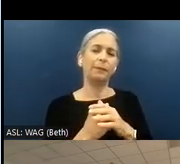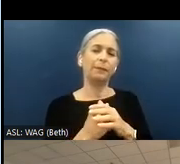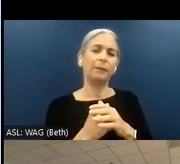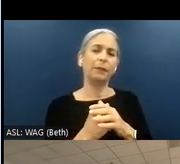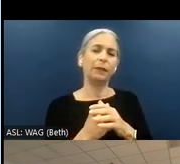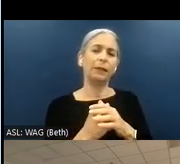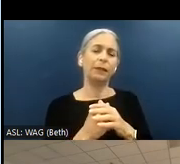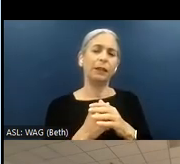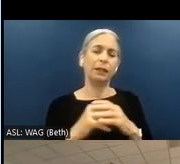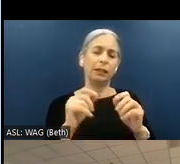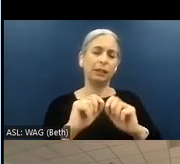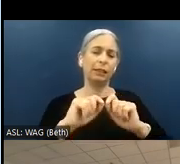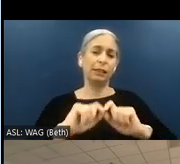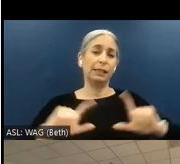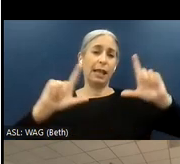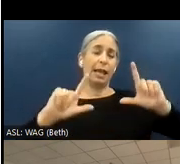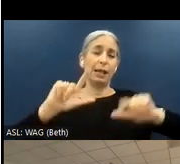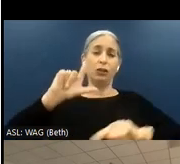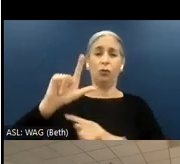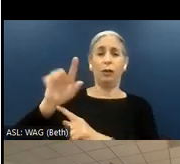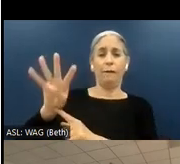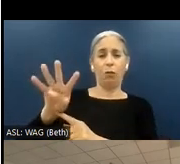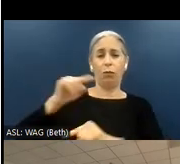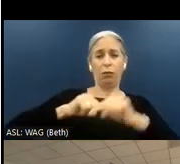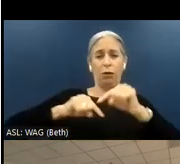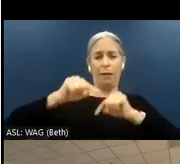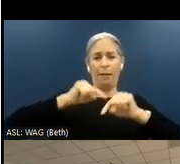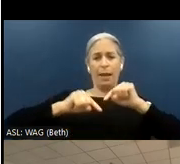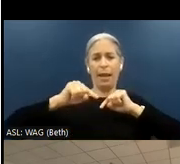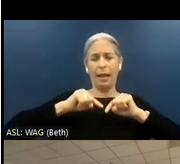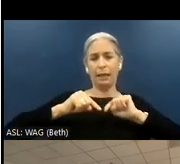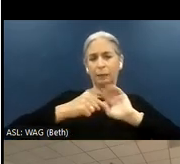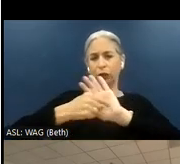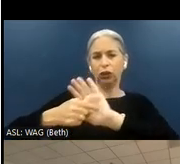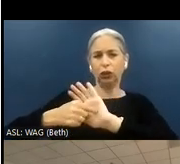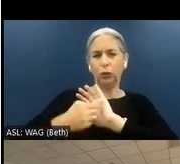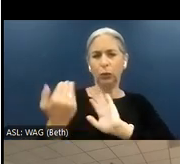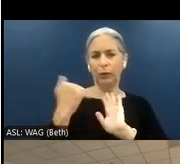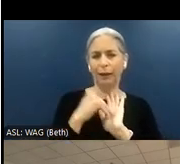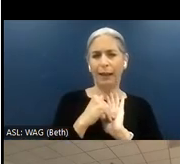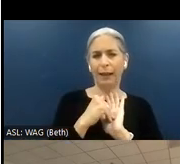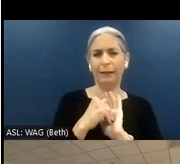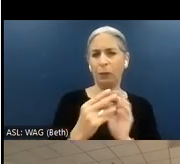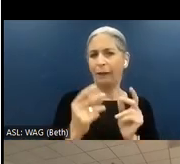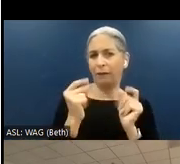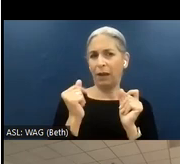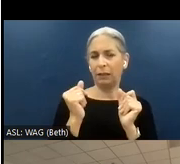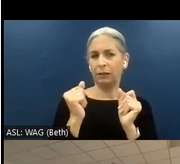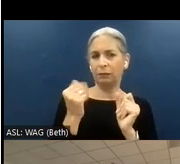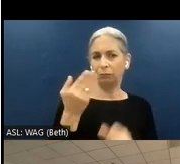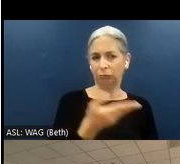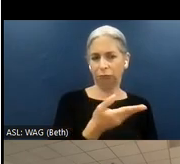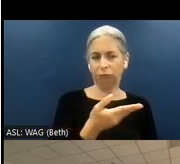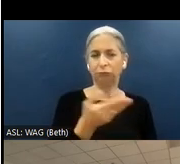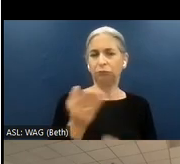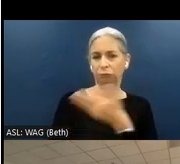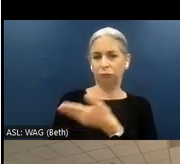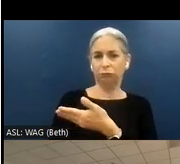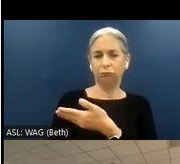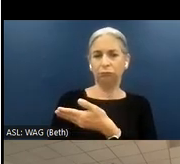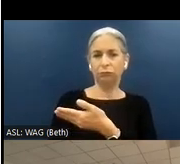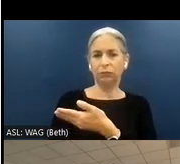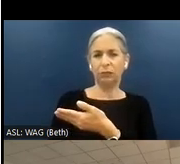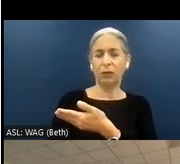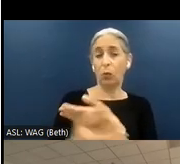24 that I am just going to show again very quickly. We mentioned the importance of simulating